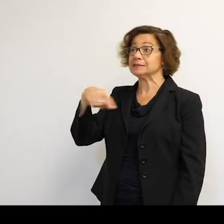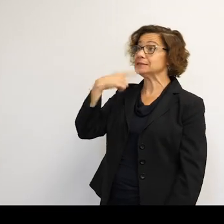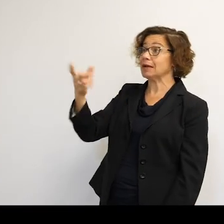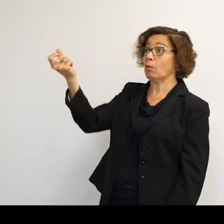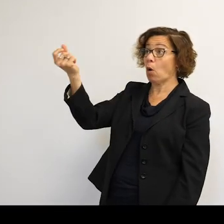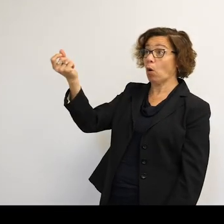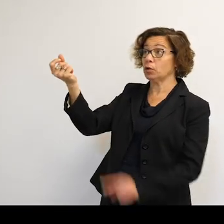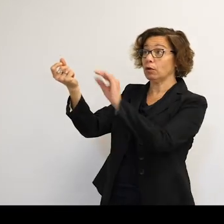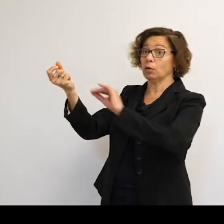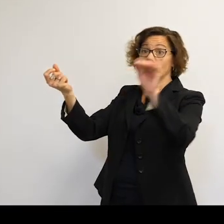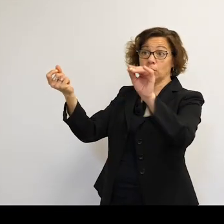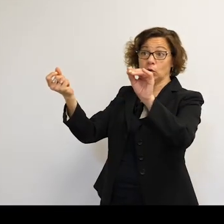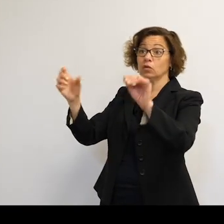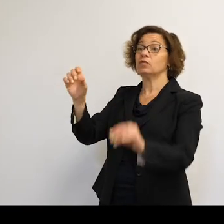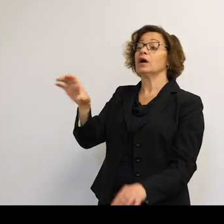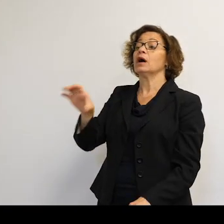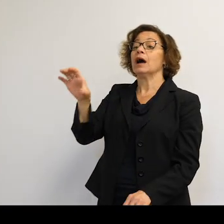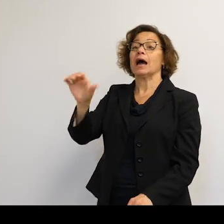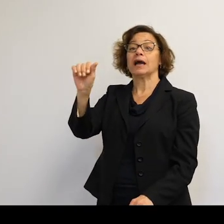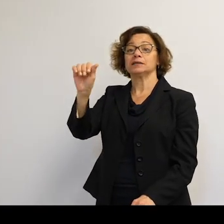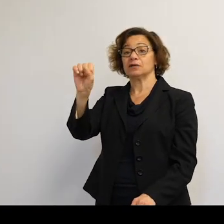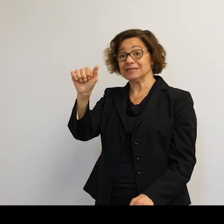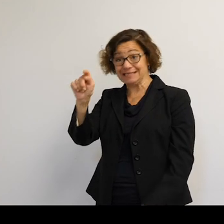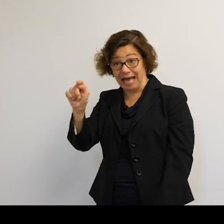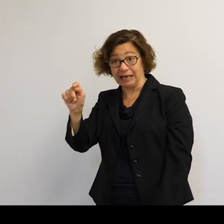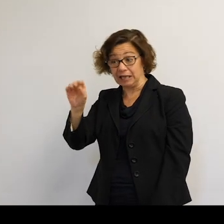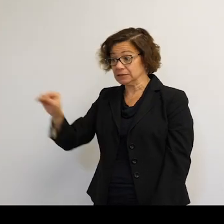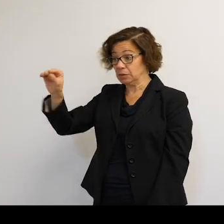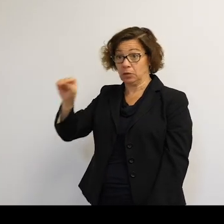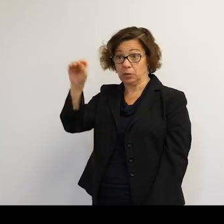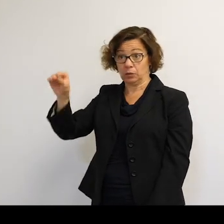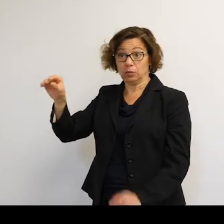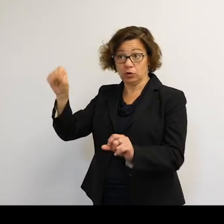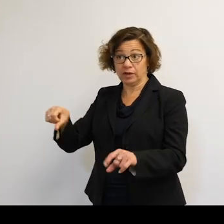We can move our active satellites, but we cannot move debris. So it's a real promise.